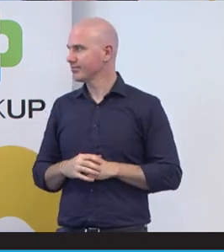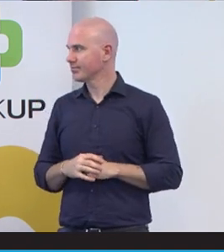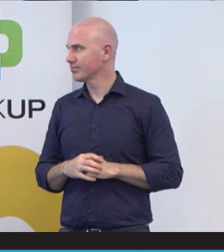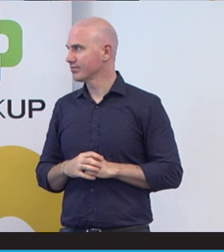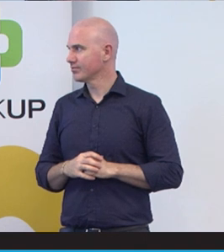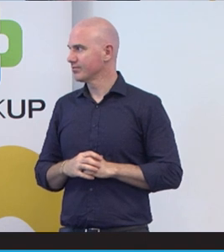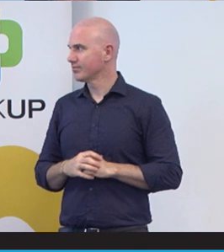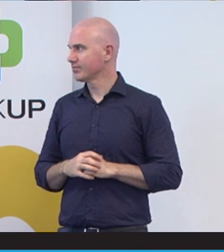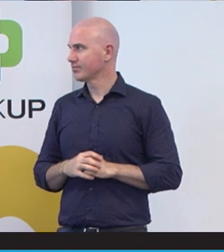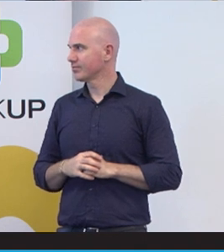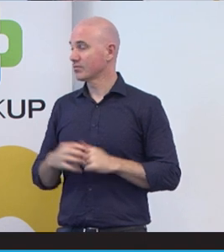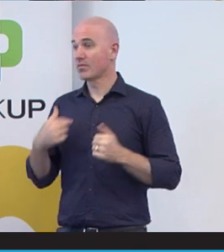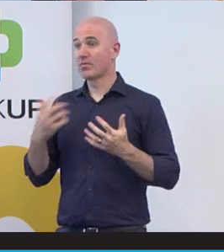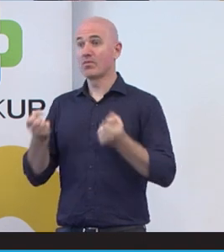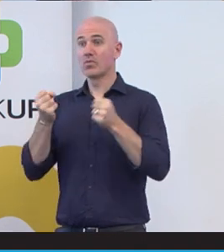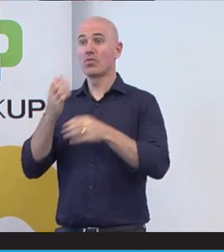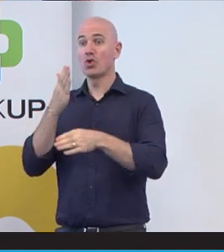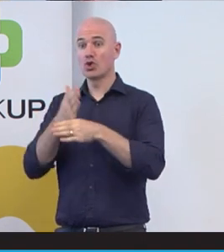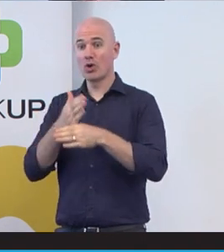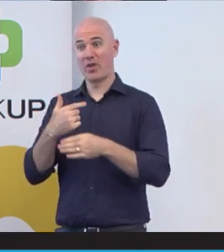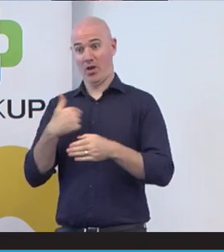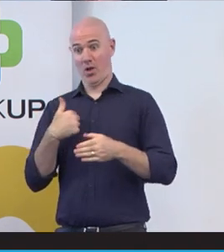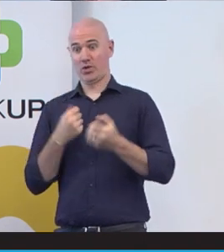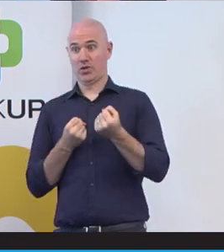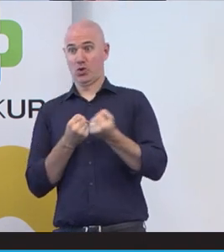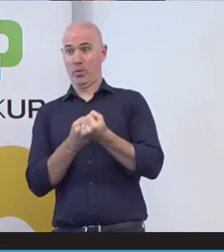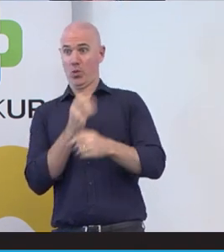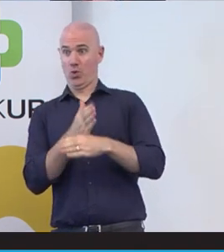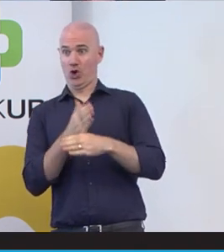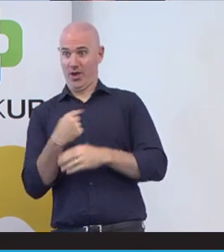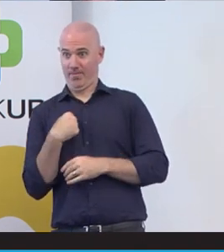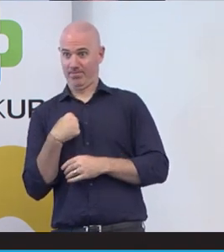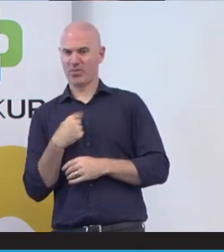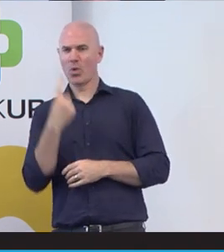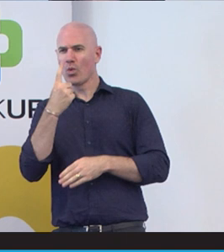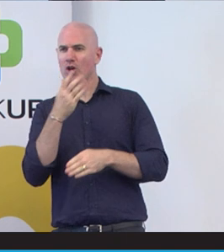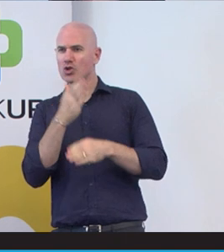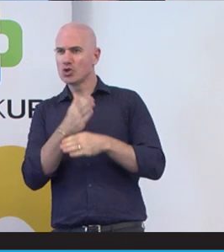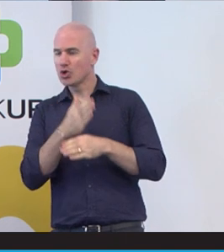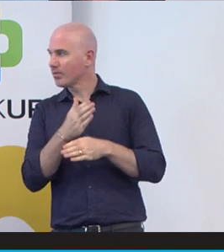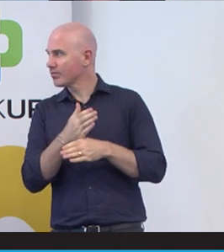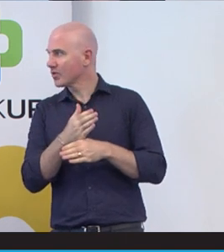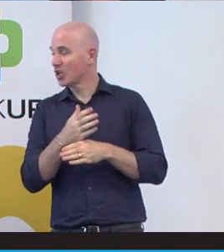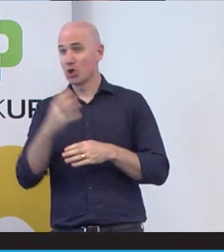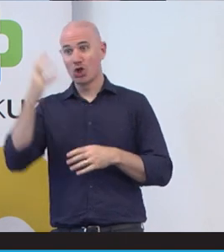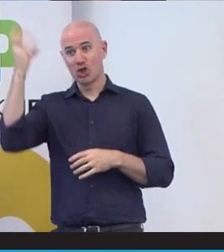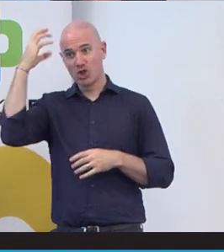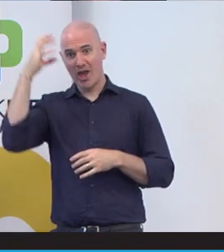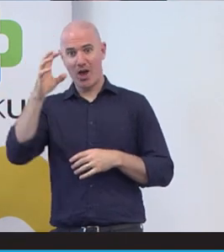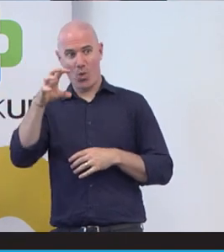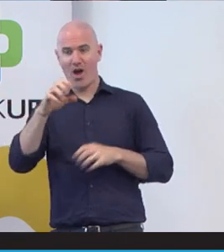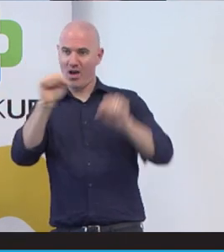I had jobs where I was a support worker and one of my job was to shower clients. And because I was